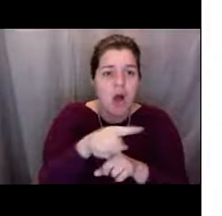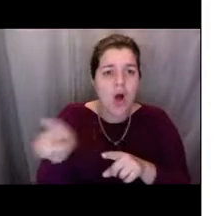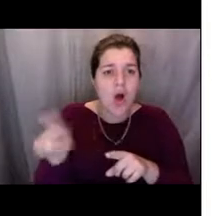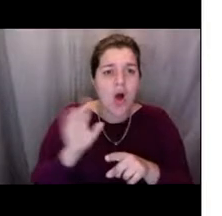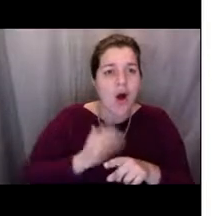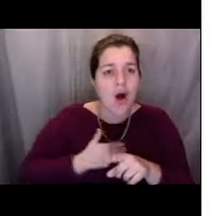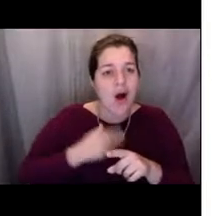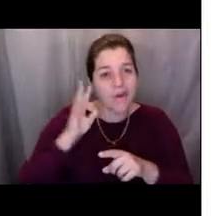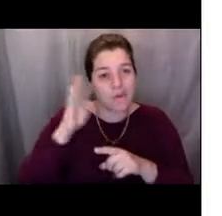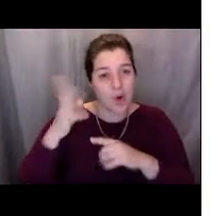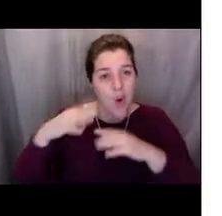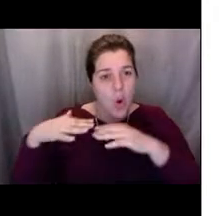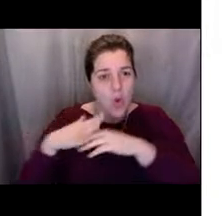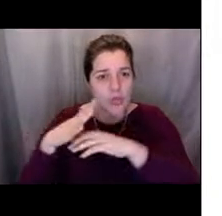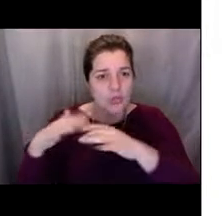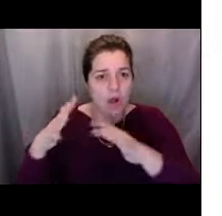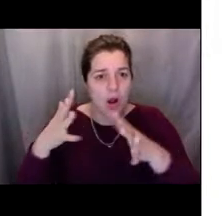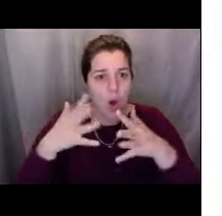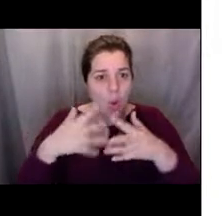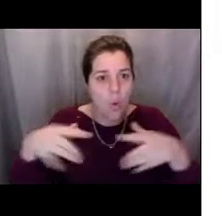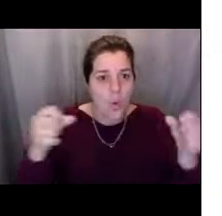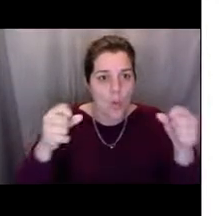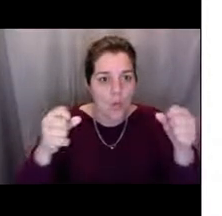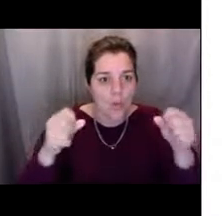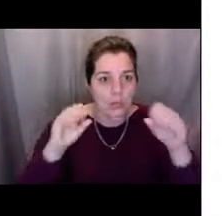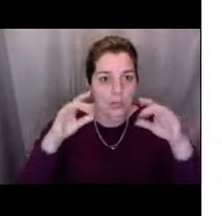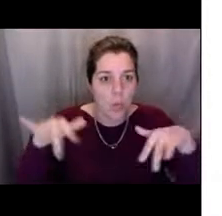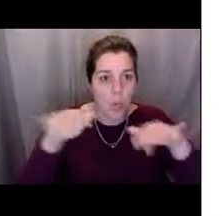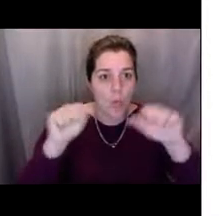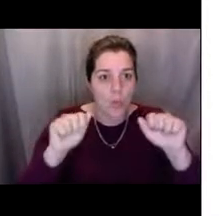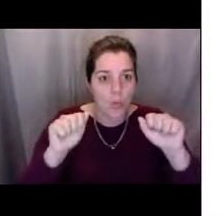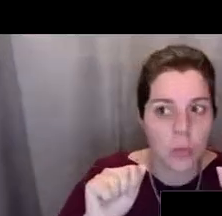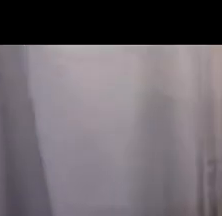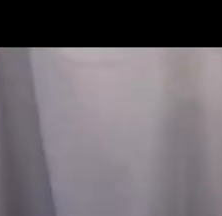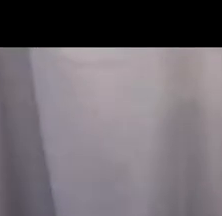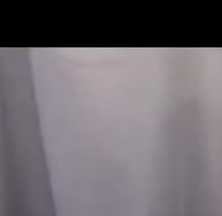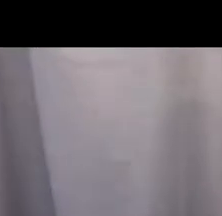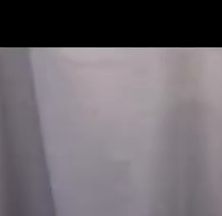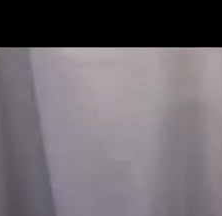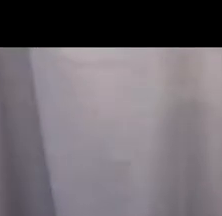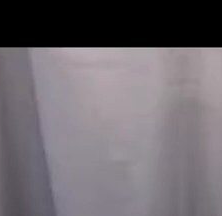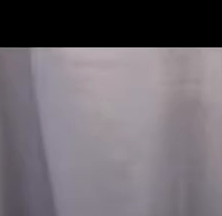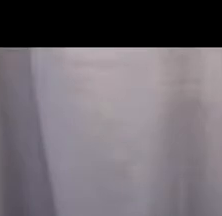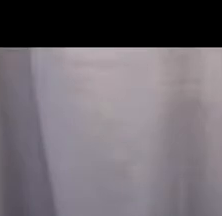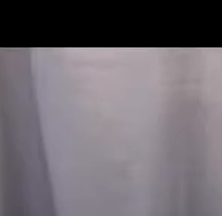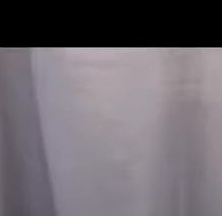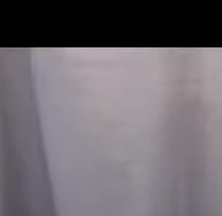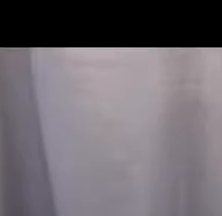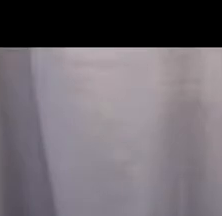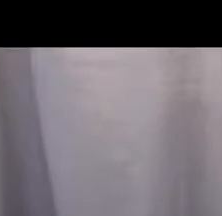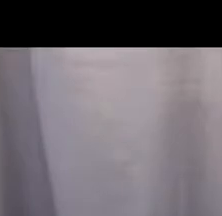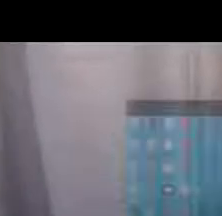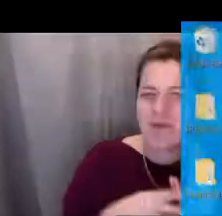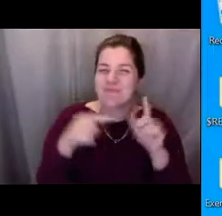So this presentation will show, you know, why we have rules and how those rules kind of come into effect.